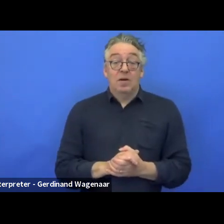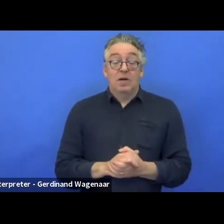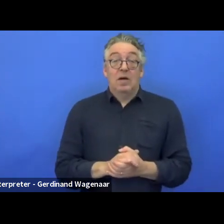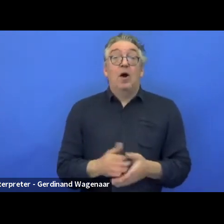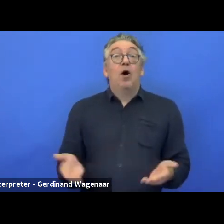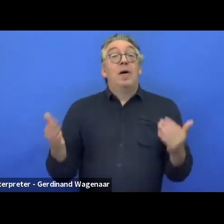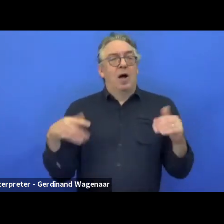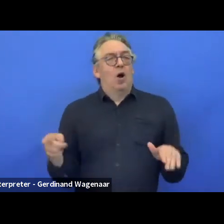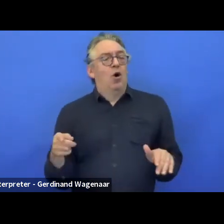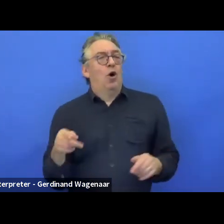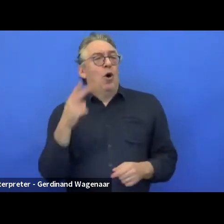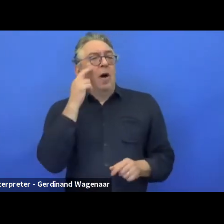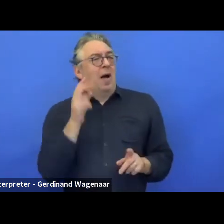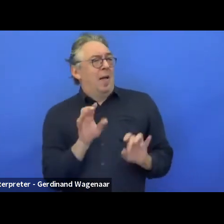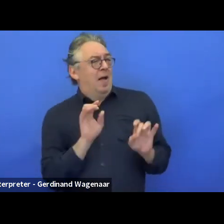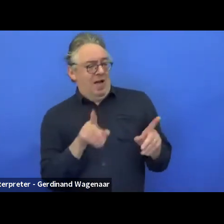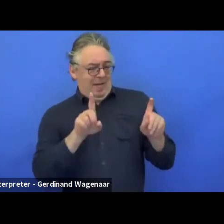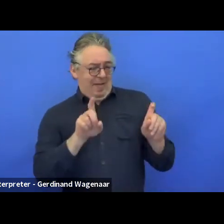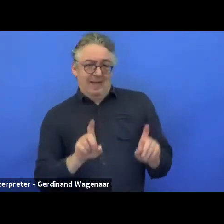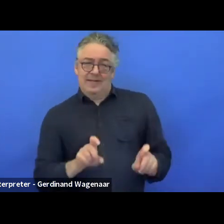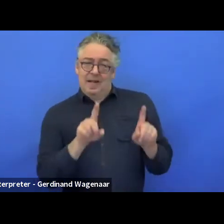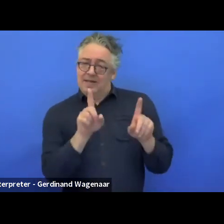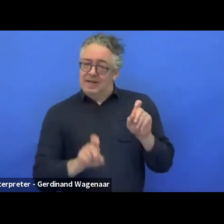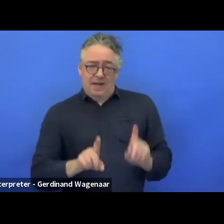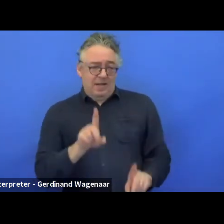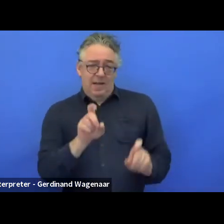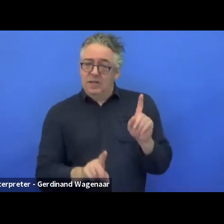And you test against the requirements you said in the beginning,